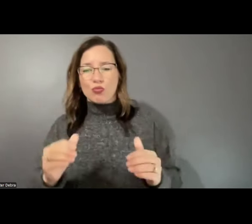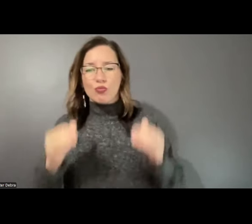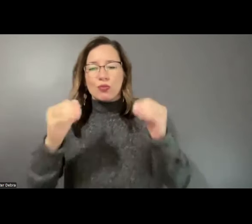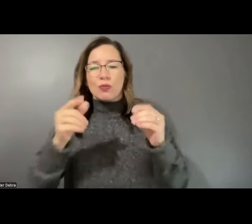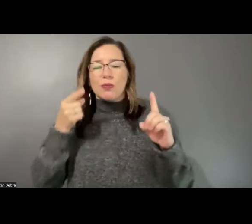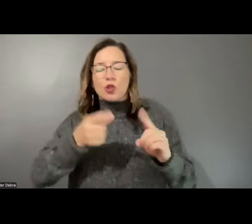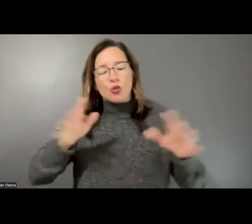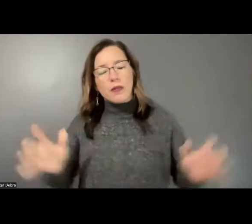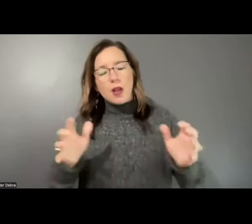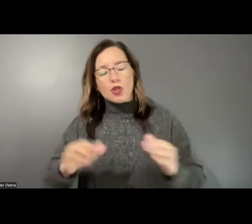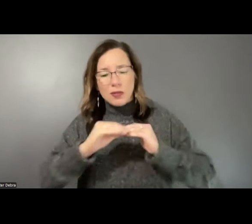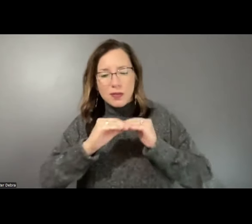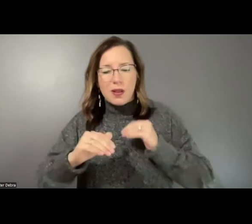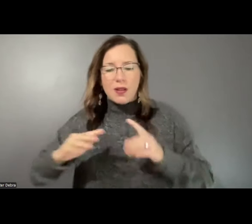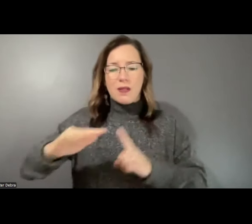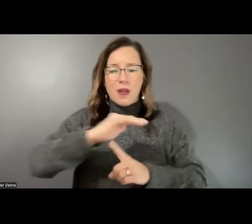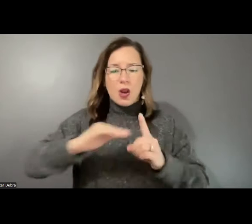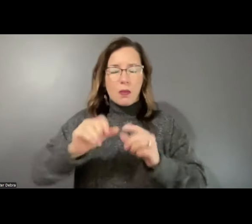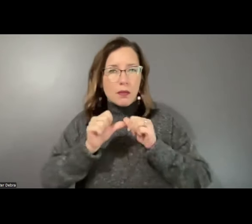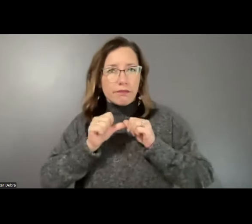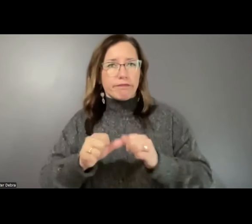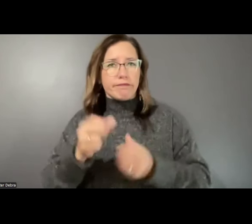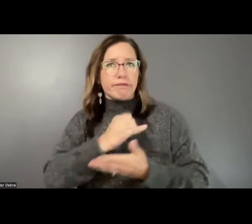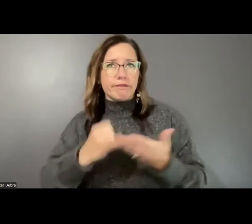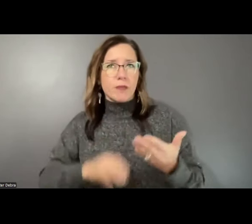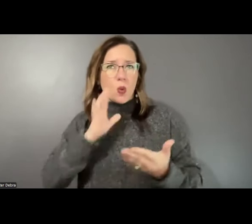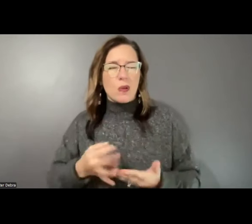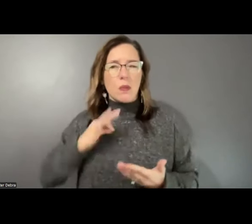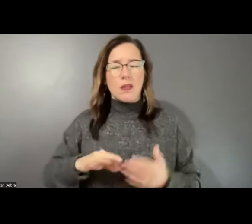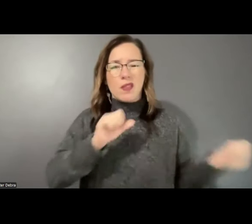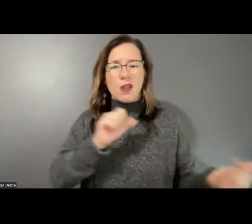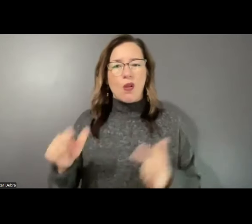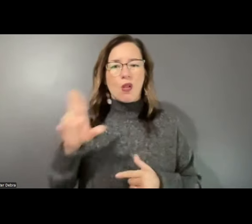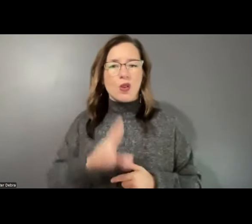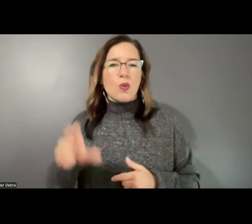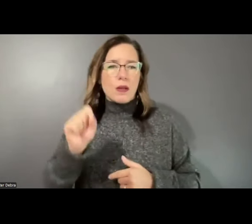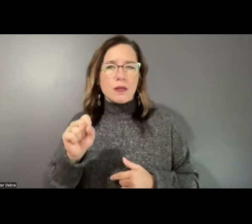sustaining an environment in which the arts benefit everyone in the United States. The